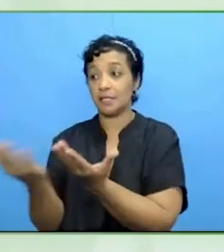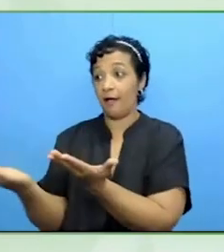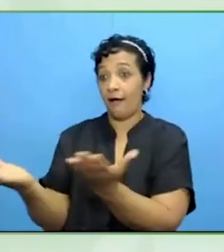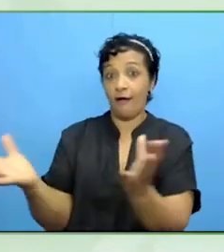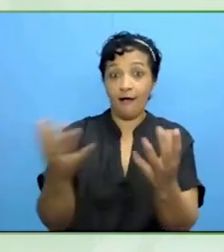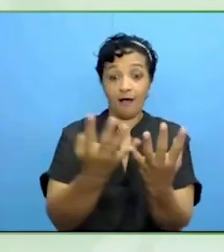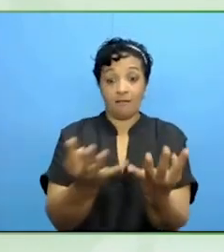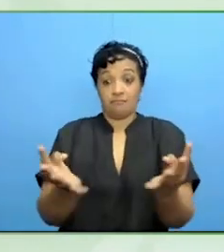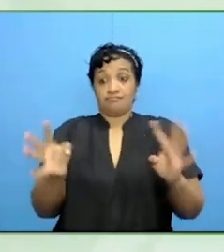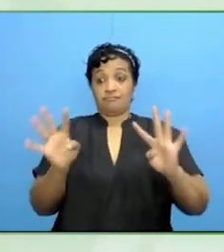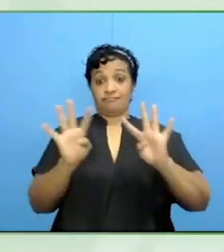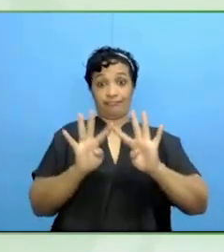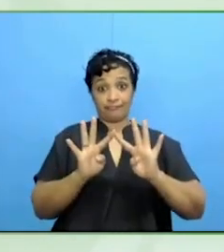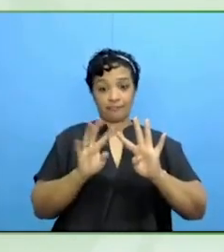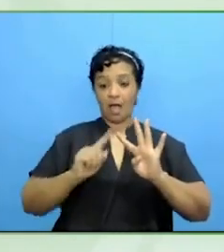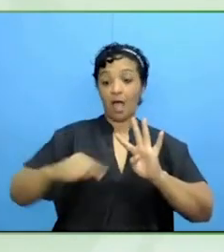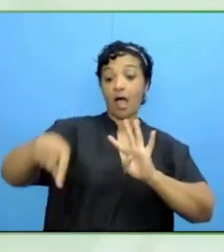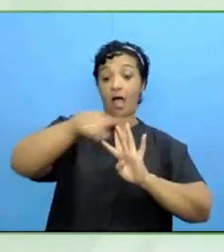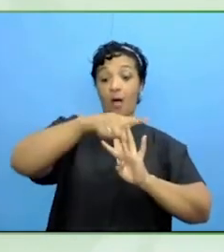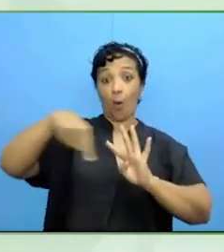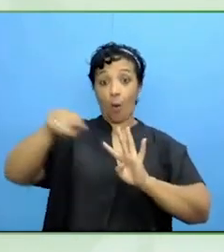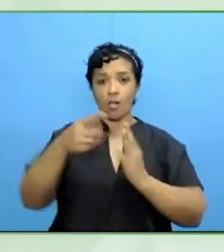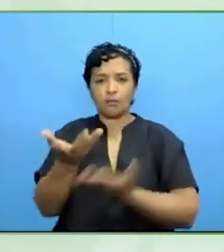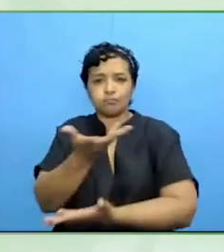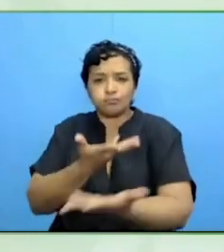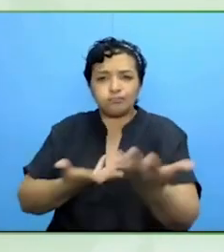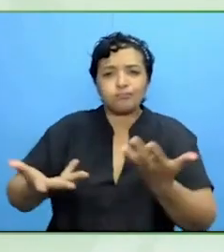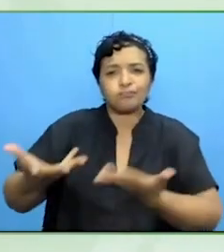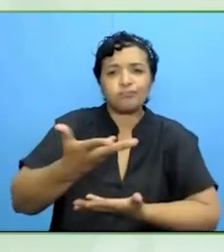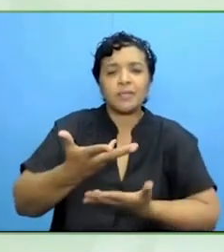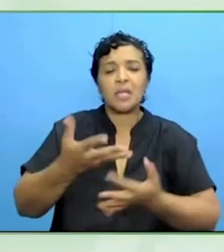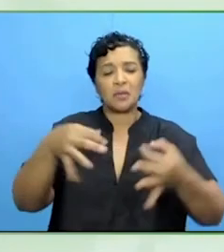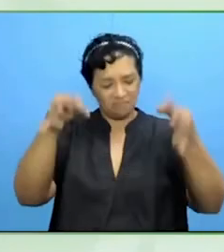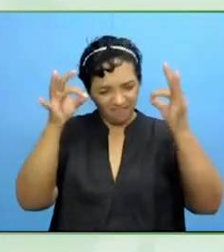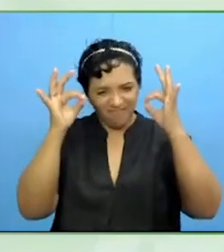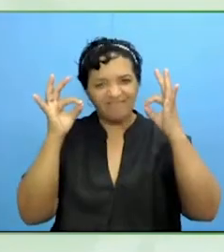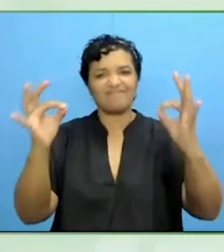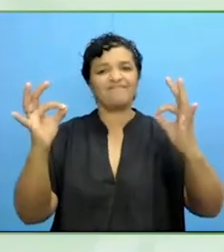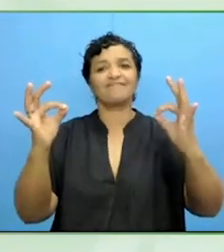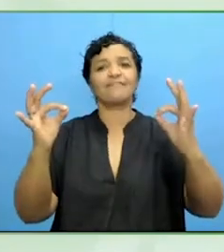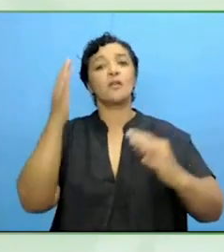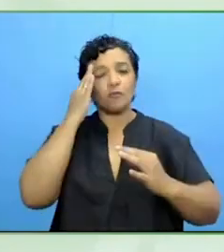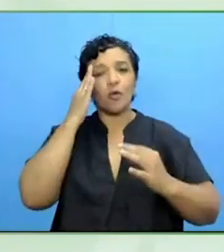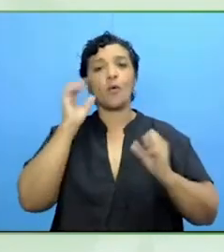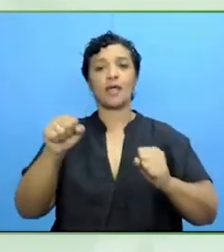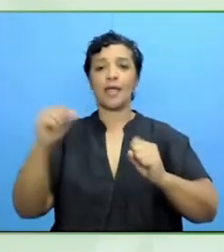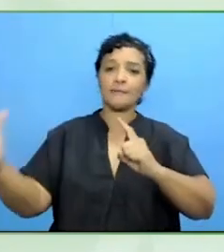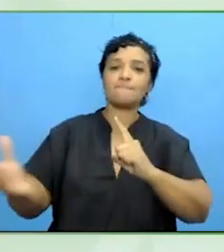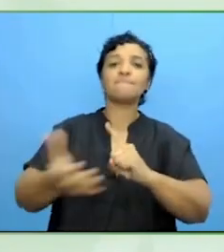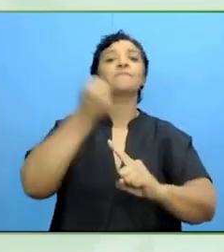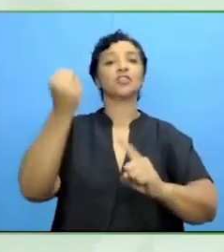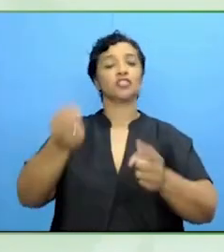services, if you make that triangle, you might come up with effective solutions that really work in practice.